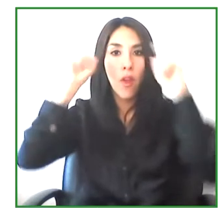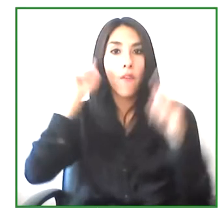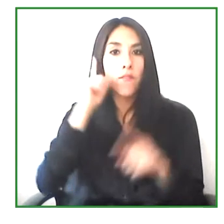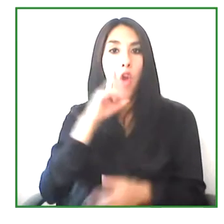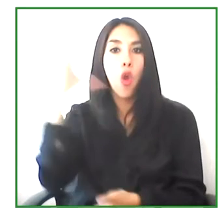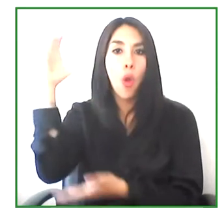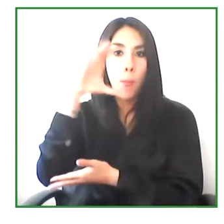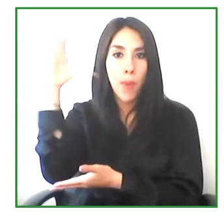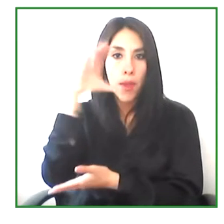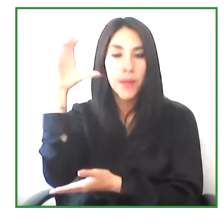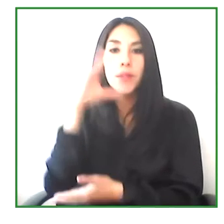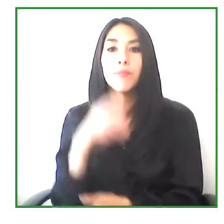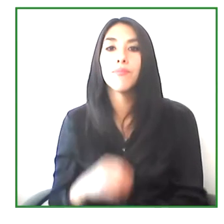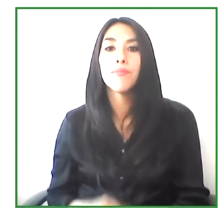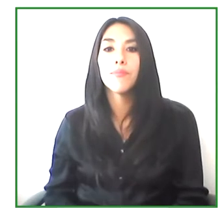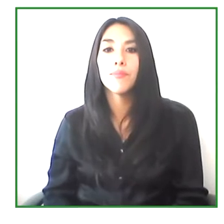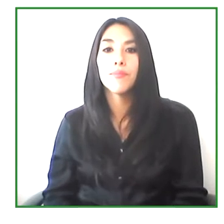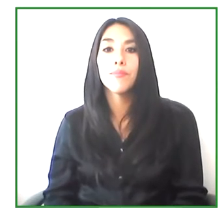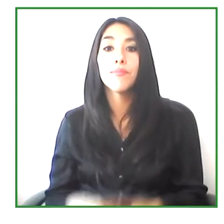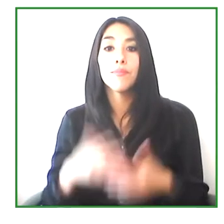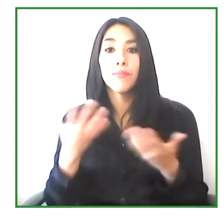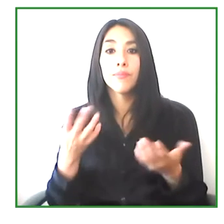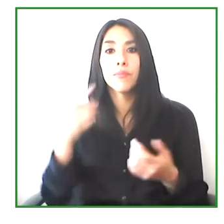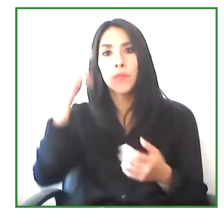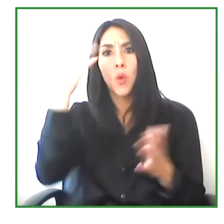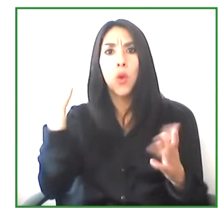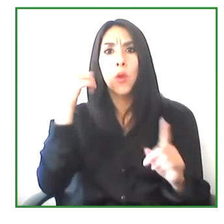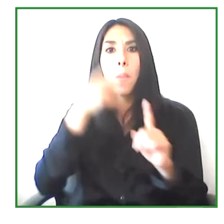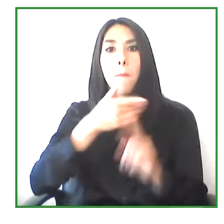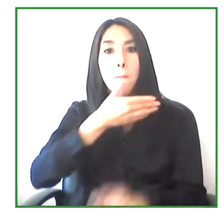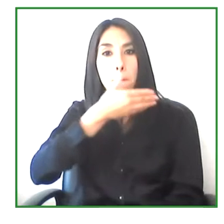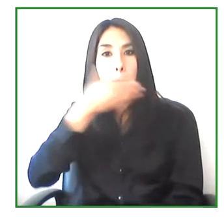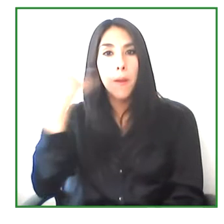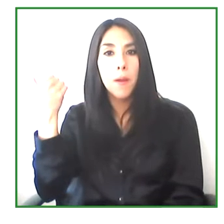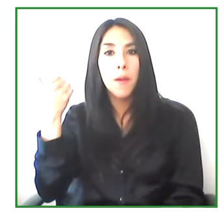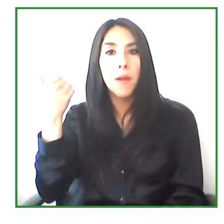for the Deaf of Colombia FENASCOL